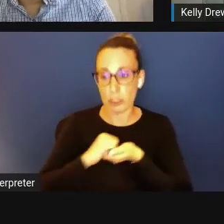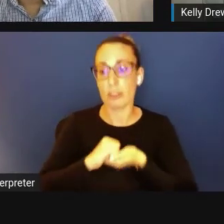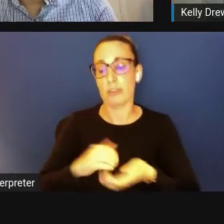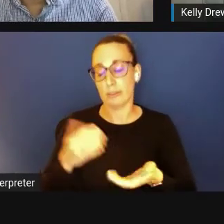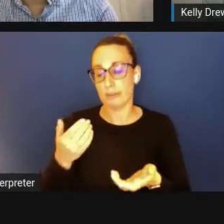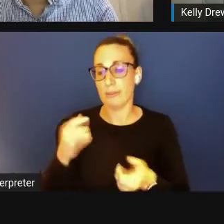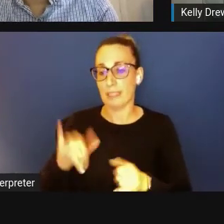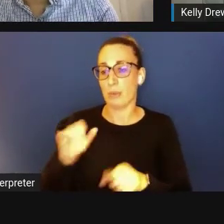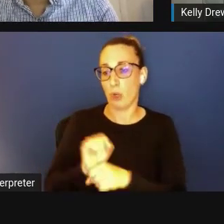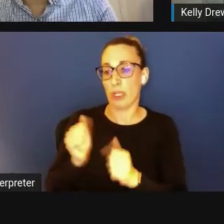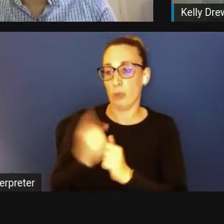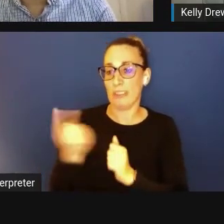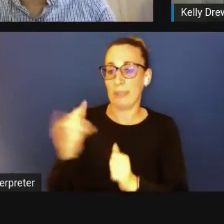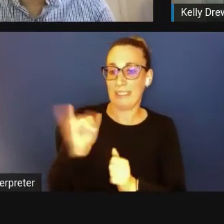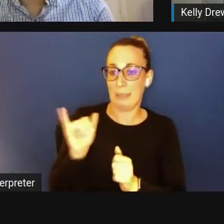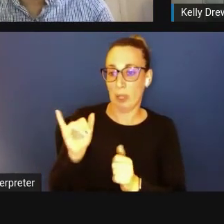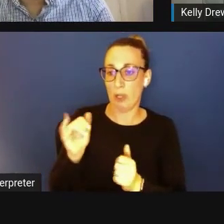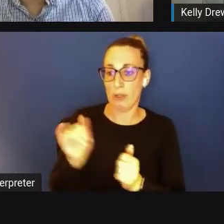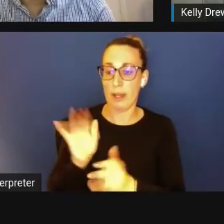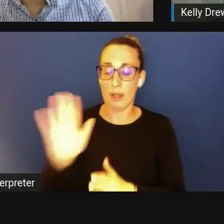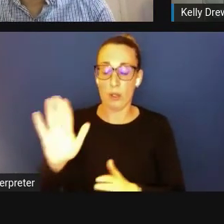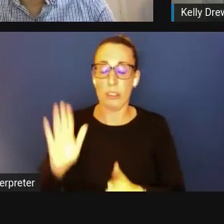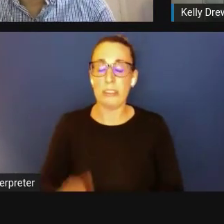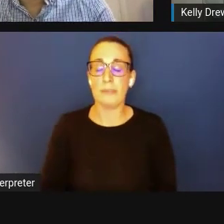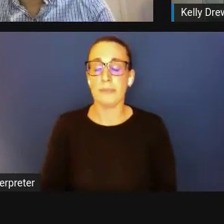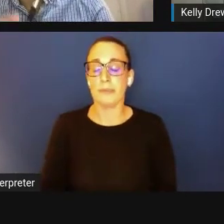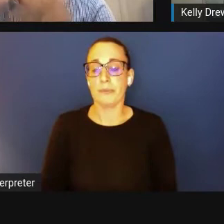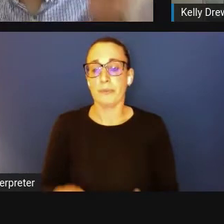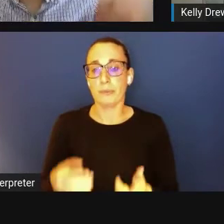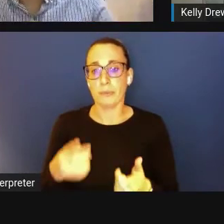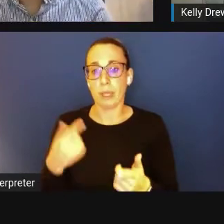So that's one way of doing it. We don't have a database per se.